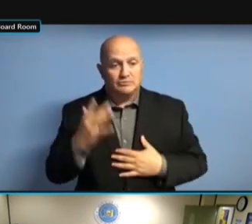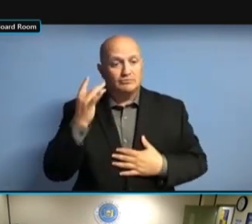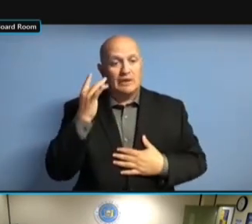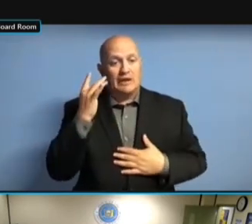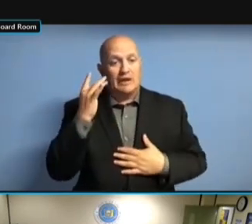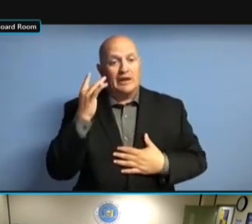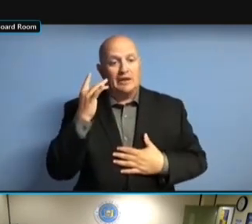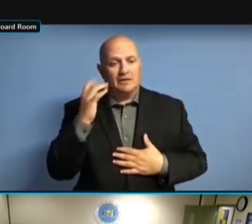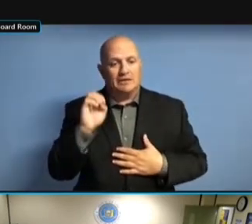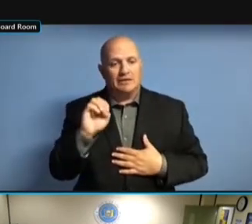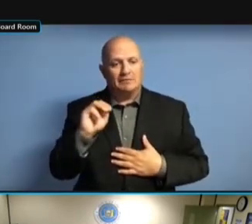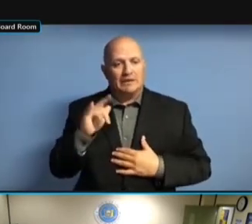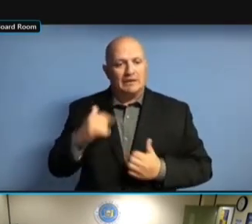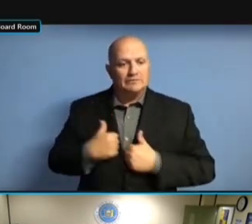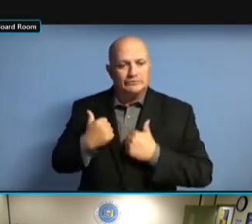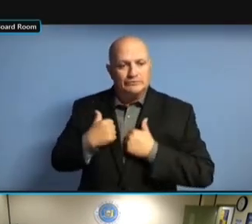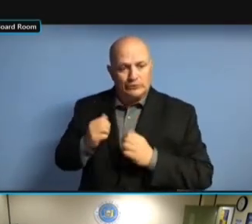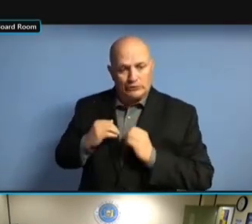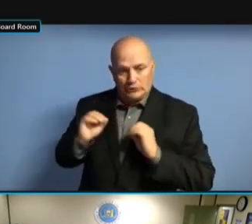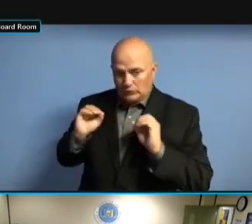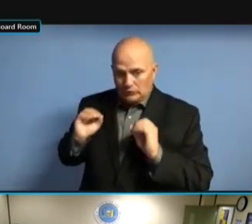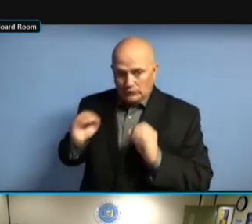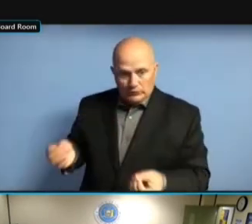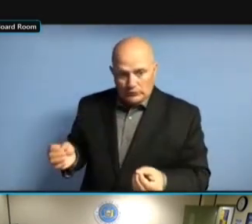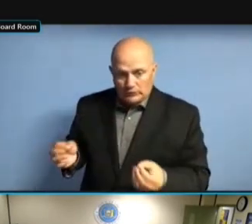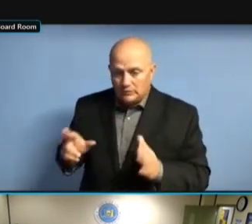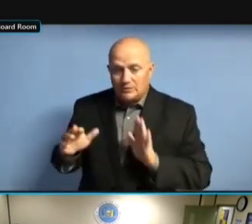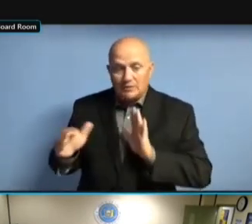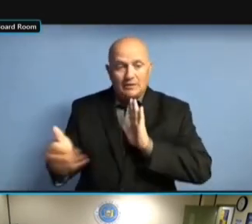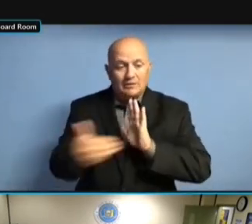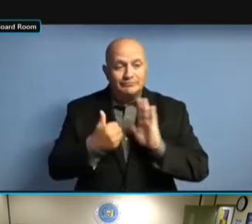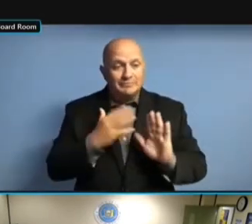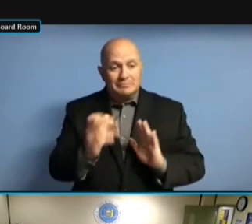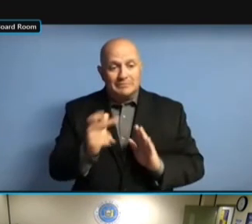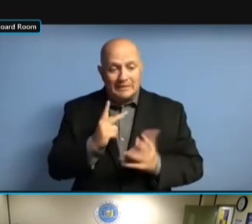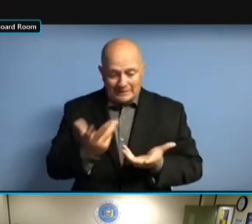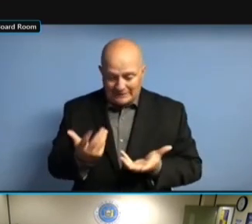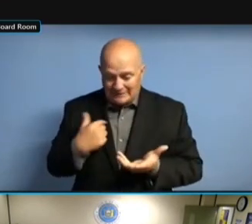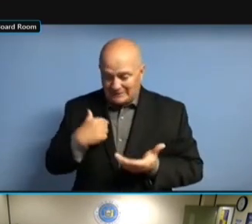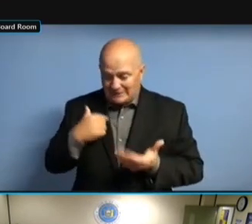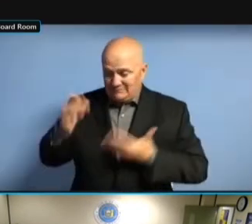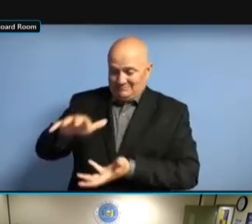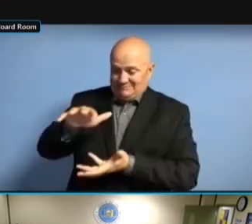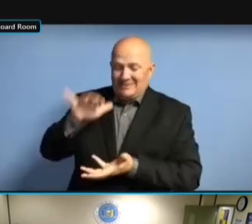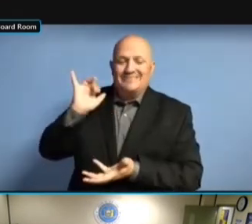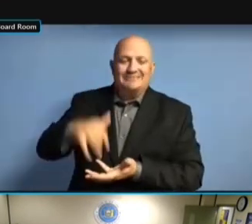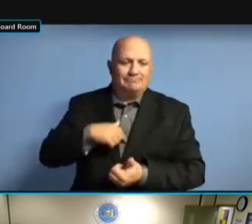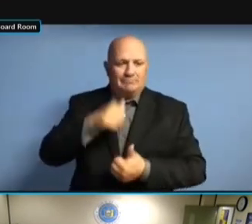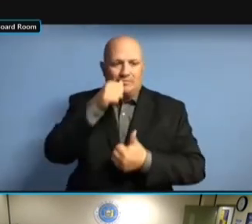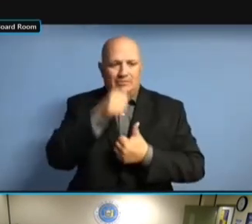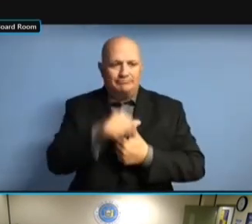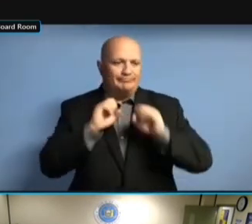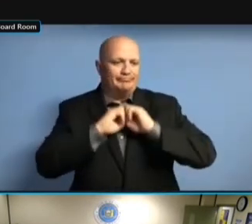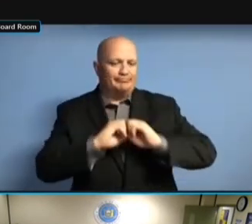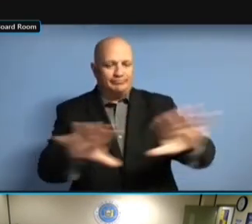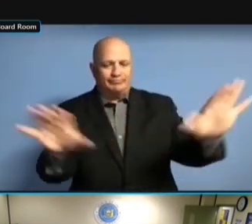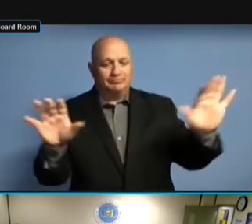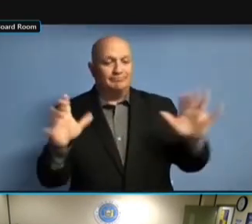A NONFILER LIST AND THE BOUNCED BACK A NONFILER LIST AND THE BOUNCED BACK EMAILS A NONFILER LIST AND THE BOUNCED BACK EMAILS THAT A NONFILER LIST AND THE BOUNCED BACK EMAILS THAT HAD A NONFILER LIST AND THE BOUNCED BACK EMAILS THAT HAD BAD A NONFILER LIST AND THE BOUNCED BACK EMAILS THAT HAD BAD EMAIL BACK EMAILS THAT HAD BAD EMAIL BACK EMAILS THAT HAD BAD EMAIL ADDRESSES. ADDRESSES. ADDRESSES. ALSO ADDRESSES. ALSO LETTERS, ADDRESSES. ALSO LETTERS, WHICH ADDRESSES. ALSO LETTERS, WHICH WE ADDRESSES. ALSO LETTERS, WHICH WE MADE ADDRESSES. ALSO LETTERS, WHICH WE MADE A ALSO LETTERS, WHICH WE MADE A ALSO LETTERS, WHICH WE MADE A PRESENT ALSO LETTERS, WHICH WE MADE A PRESENT IN ALSO LETTERS, WHICH WE MADE A PRESENT IN GIVING ALSO LETTERS, WHICH WE MADE A PRESENT IN GIVING TO ALSO LETTERS, WHICH WE MADE A PRESENT IN GIVING TO YOU ALSO LETTERS, WHICH WE MADE A PRESENT IN GIVING TO YOU GUYS,